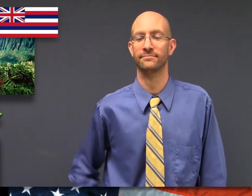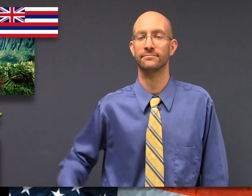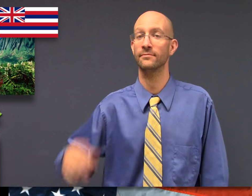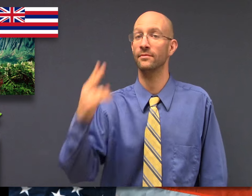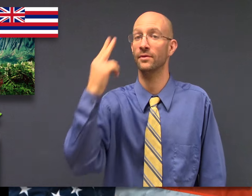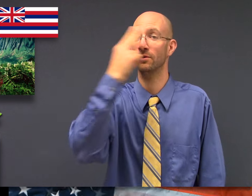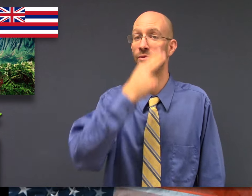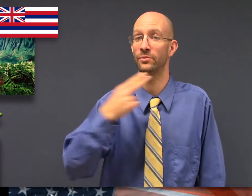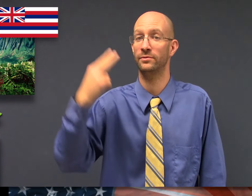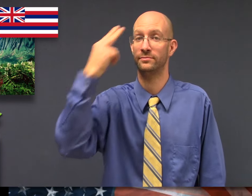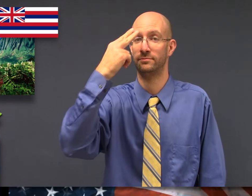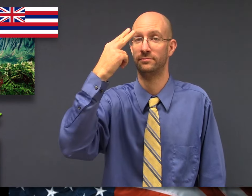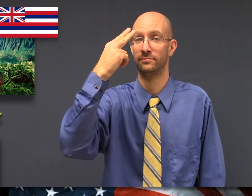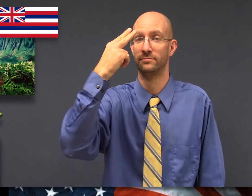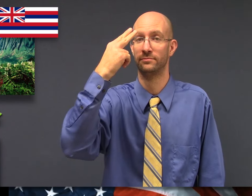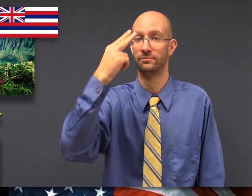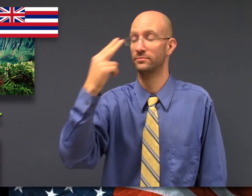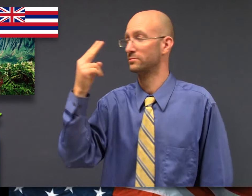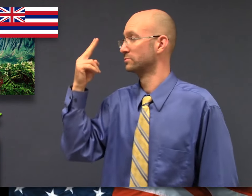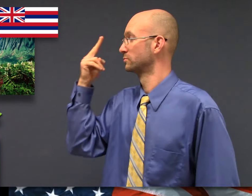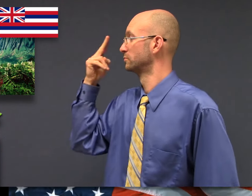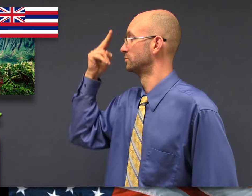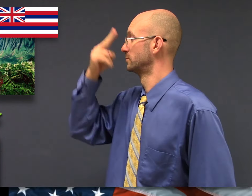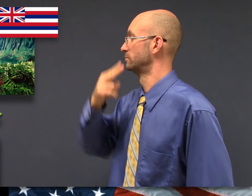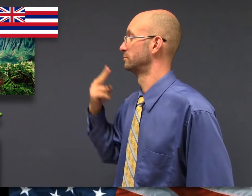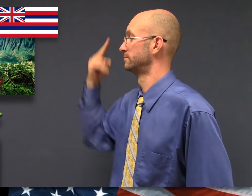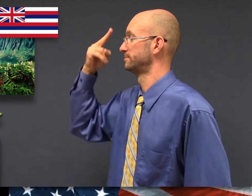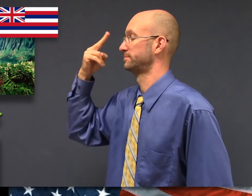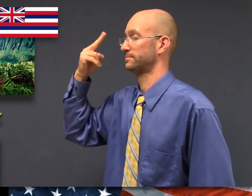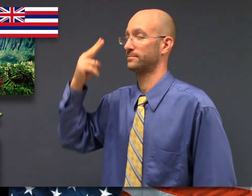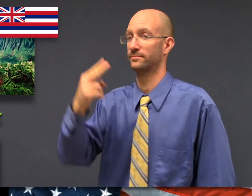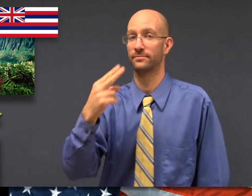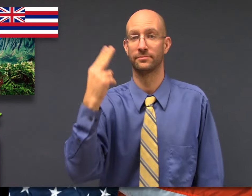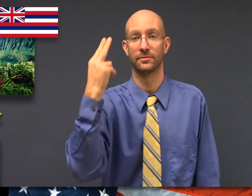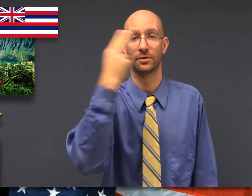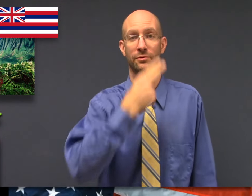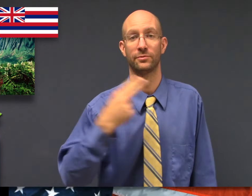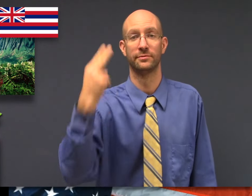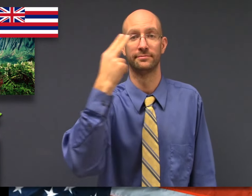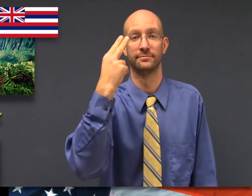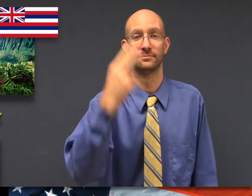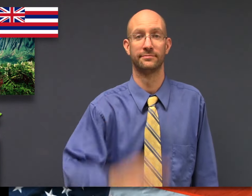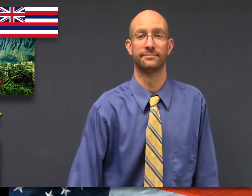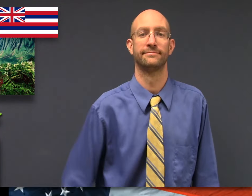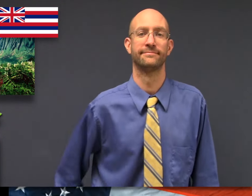Handshape-H around the face to represent beautiful.